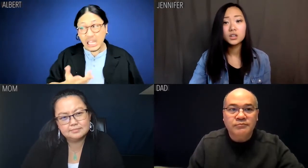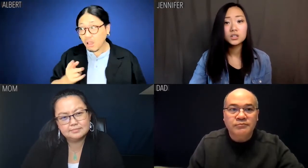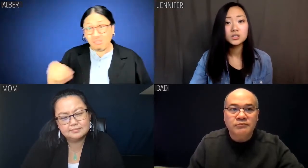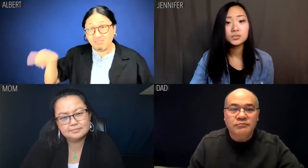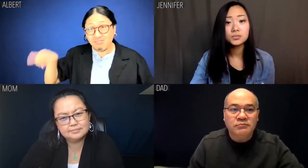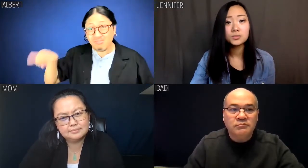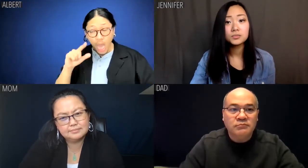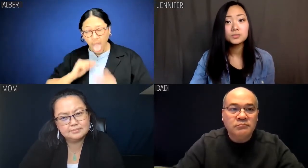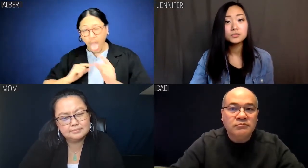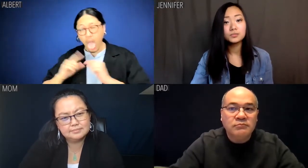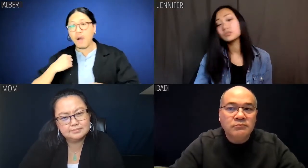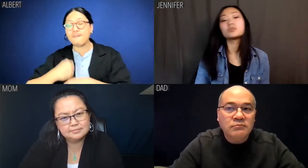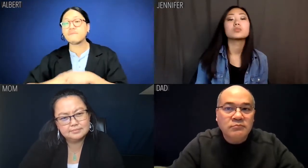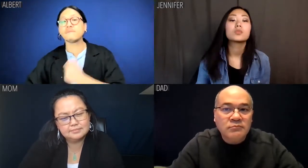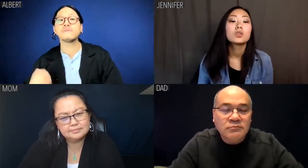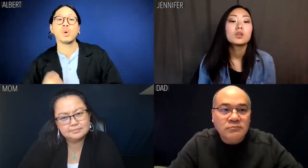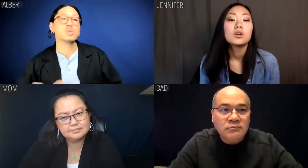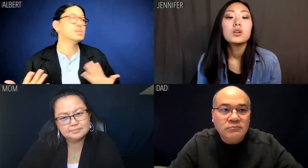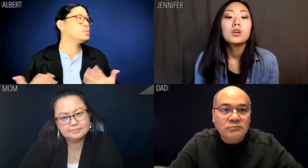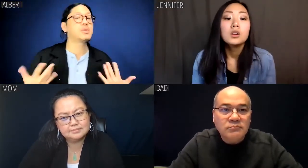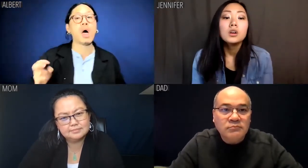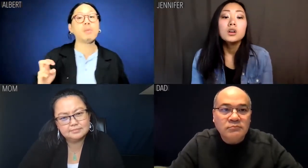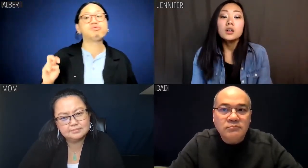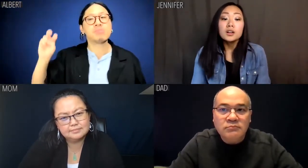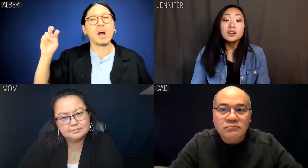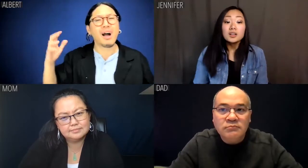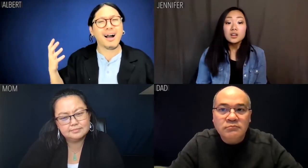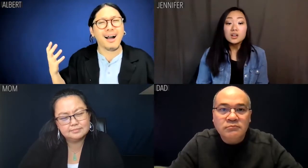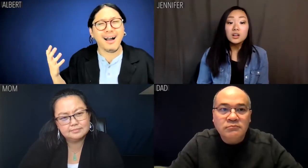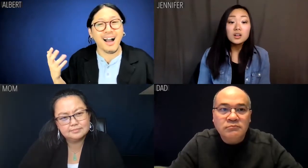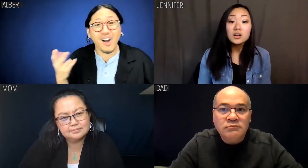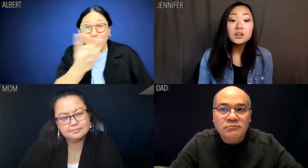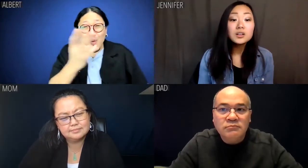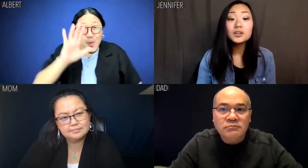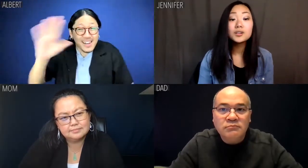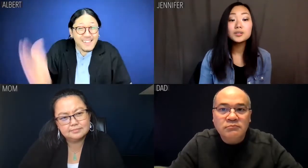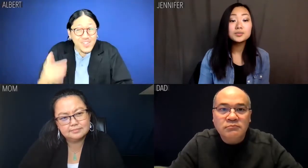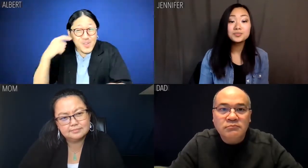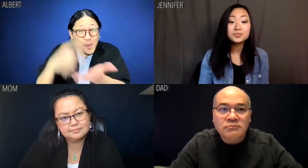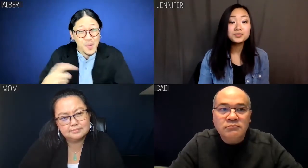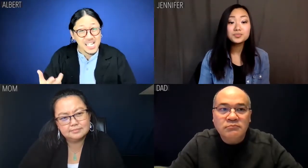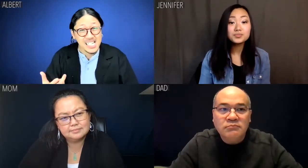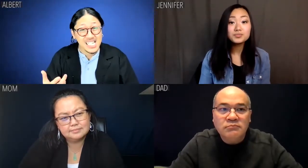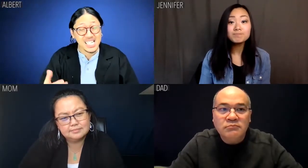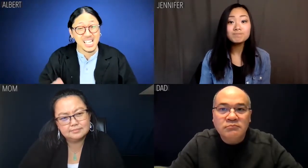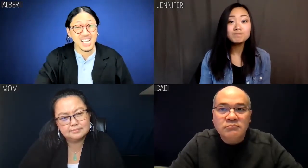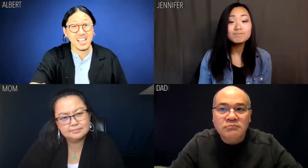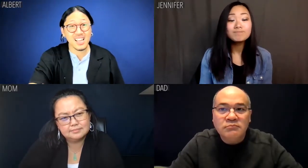if the world runs on buddy-buddy networks that you never acknowledged exist?